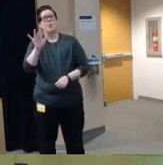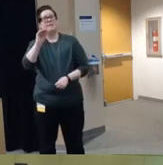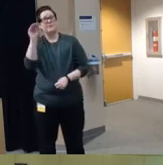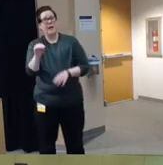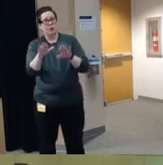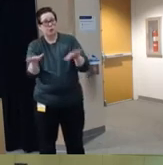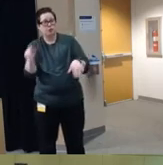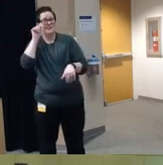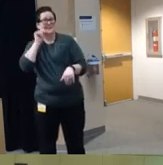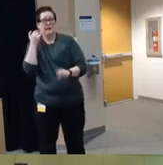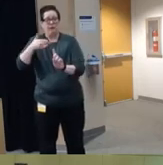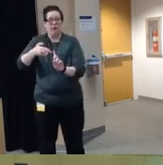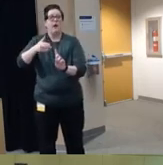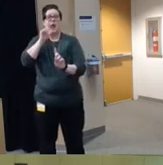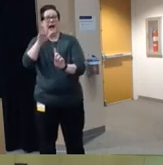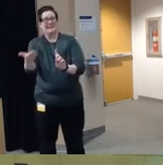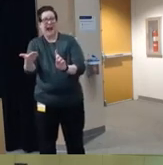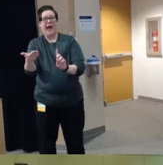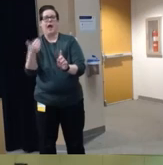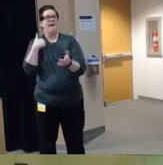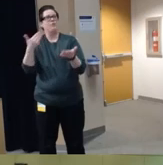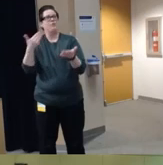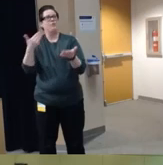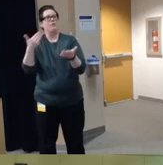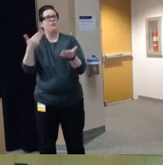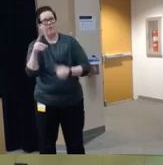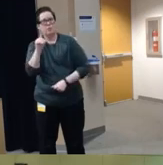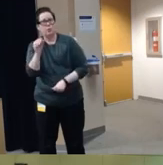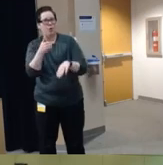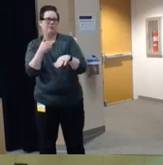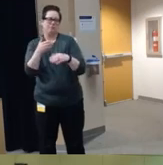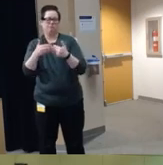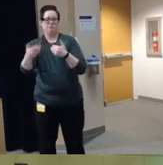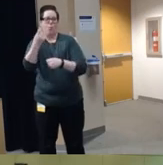non-fatal firearm injury were diagnosed with a new mental health disorder within 12 months and